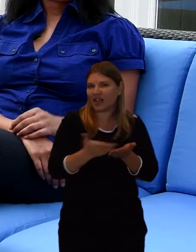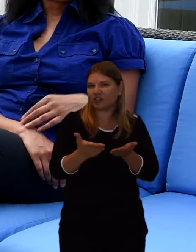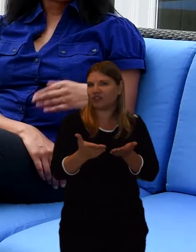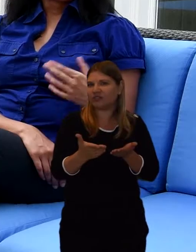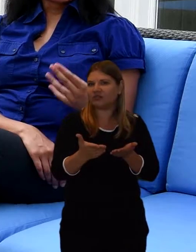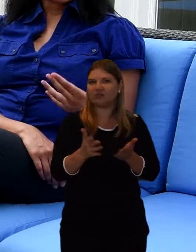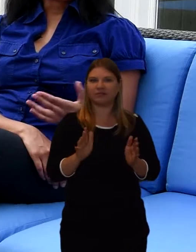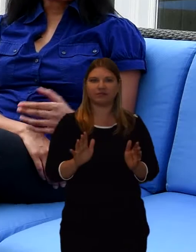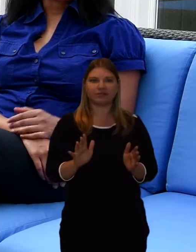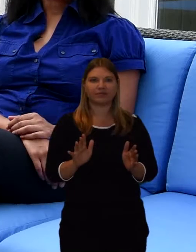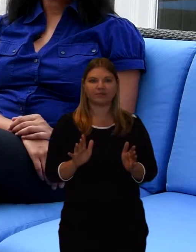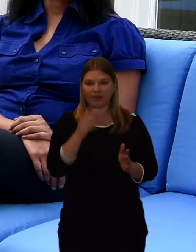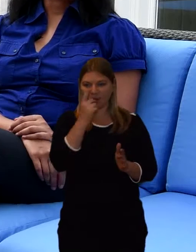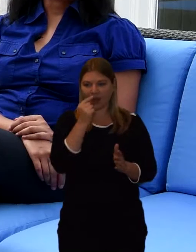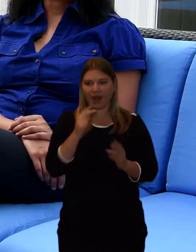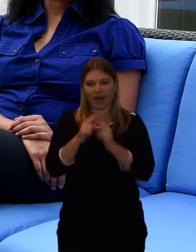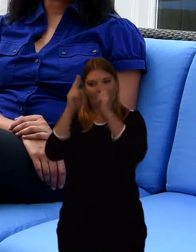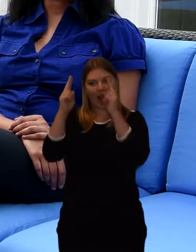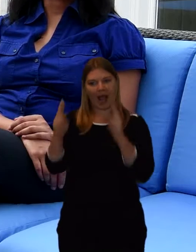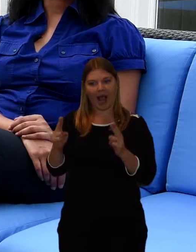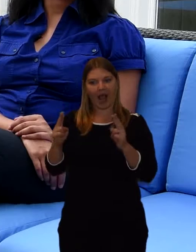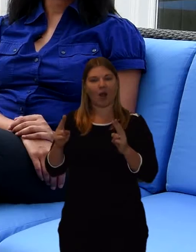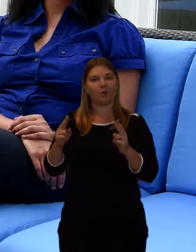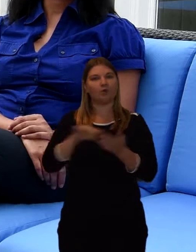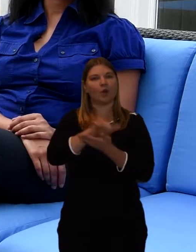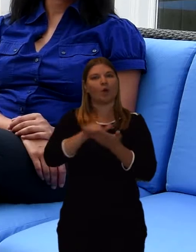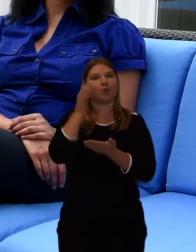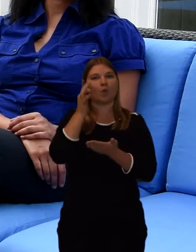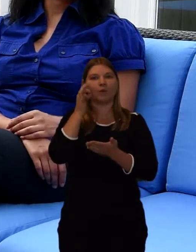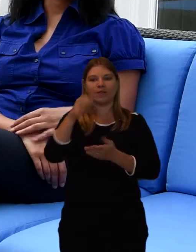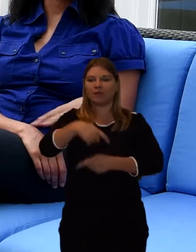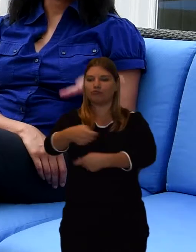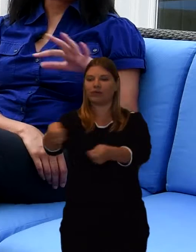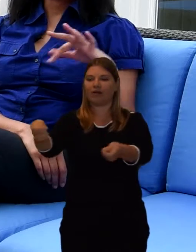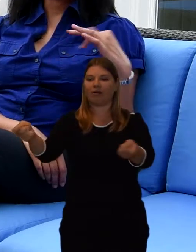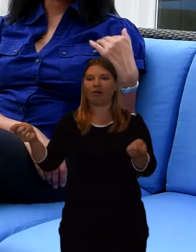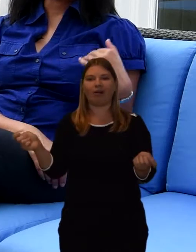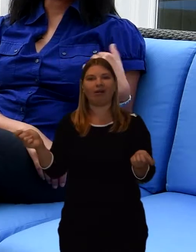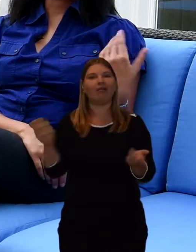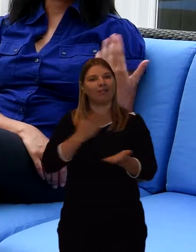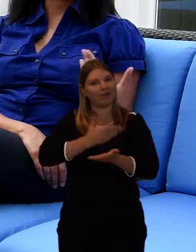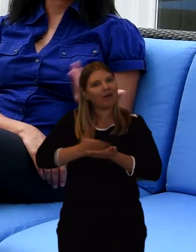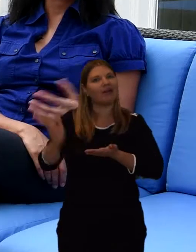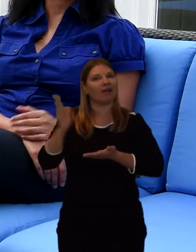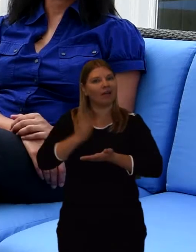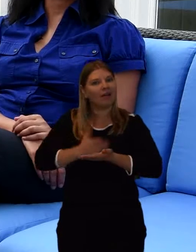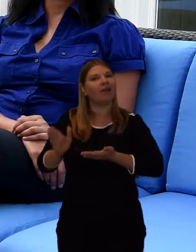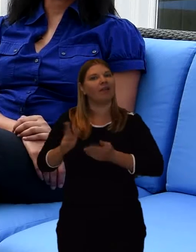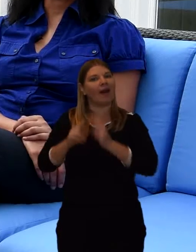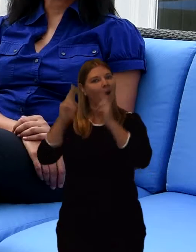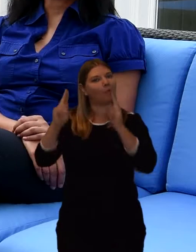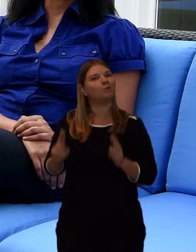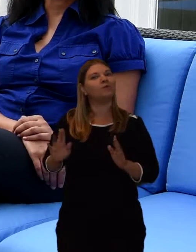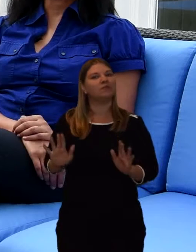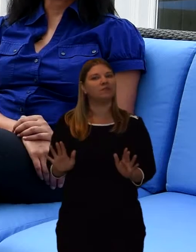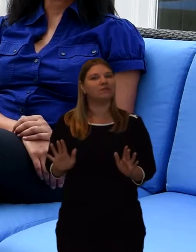Just like a purification rite. And you can sprinkle holy water in the house as well. Again, to symbolise purification.